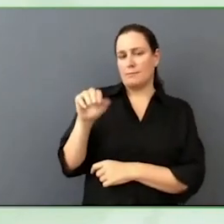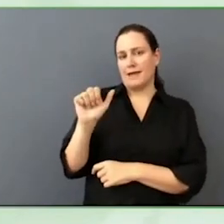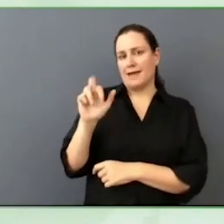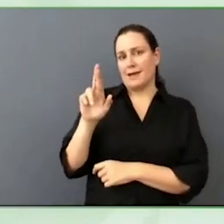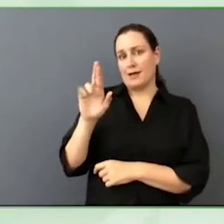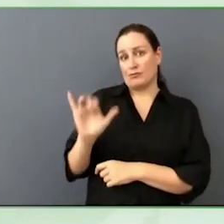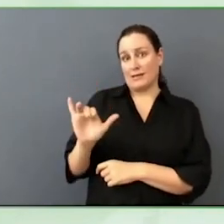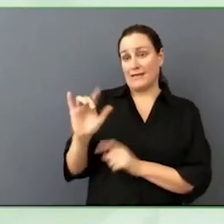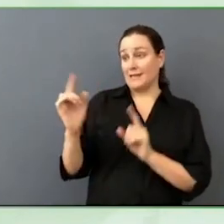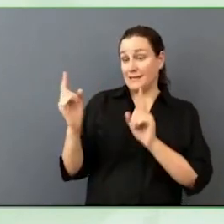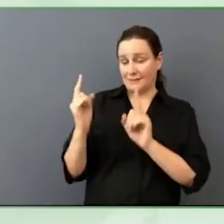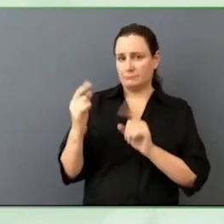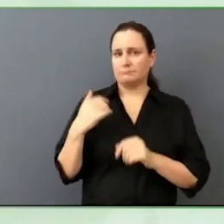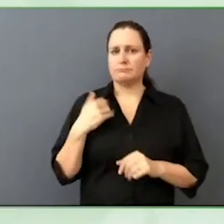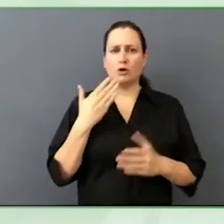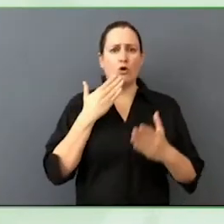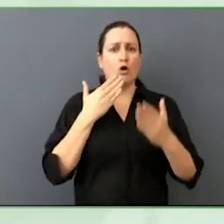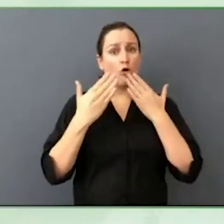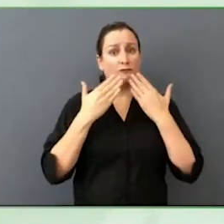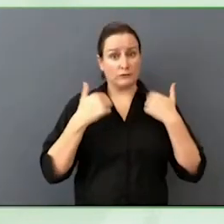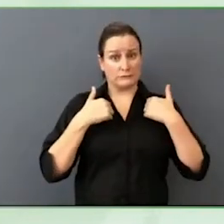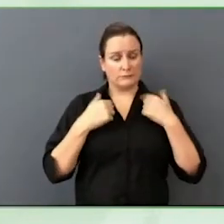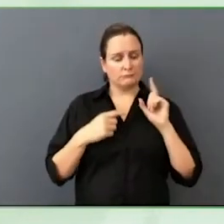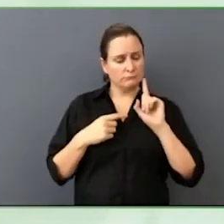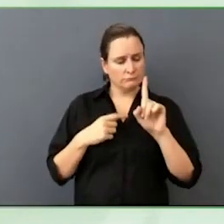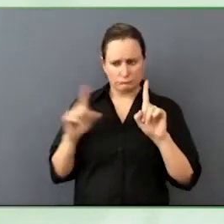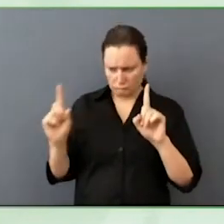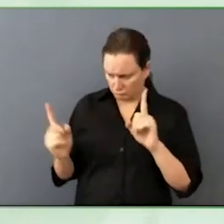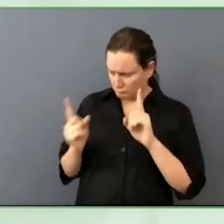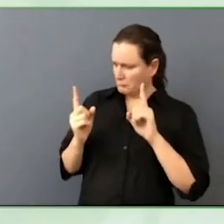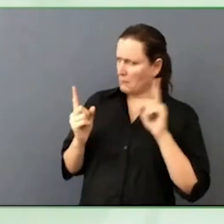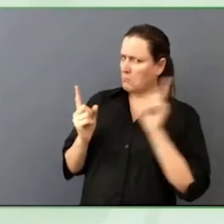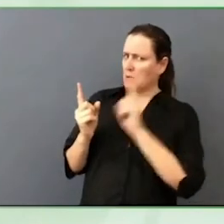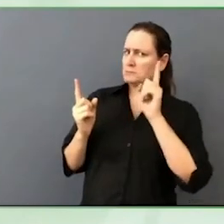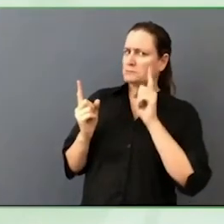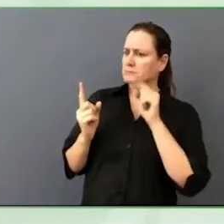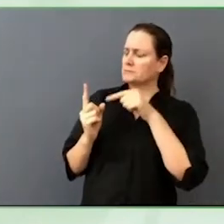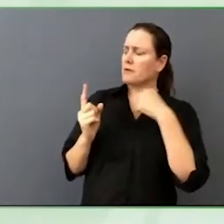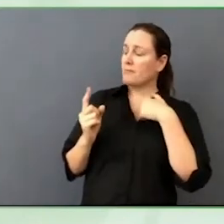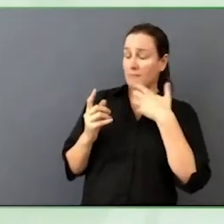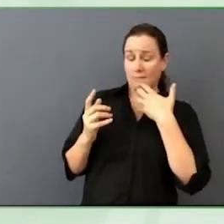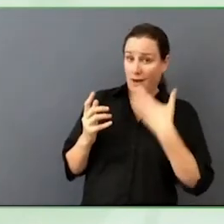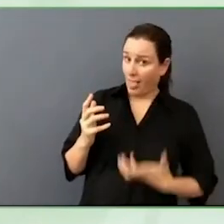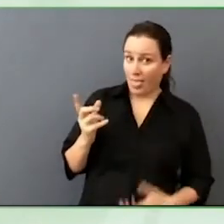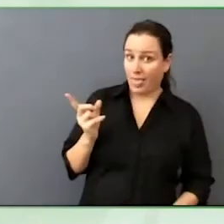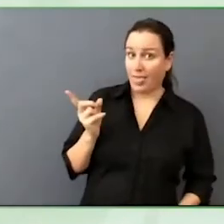I was like, "Wow, this is our future." I recommended that she come to Zero Project.